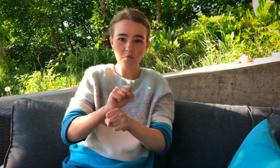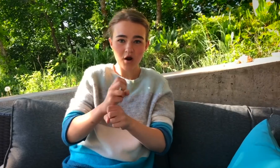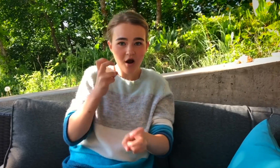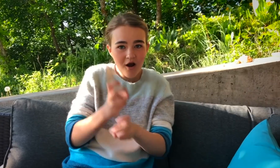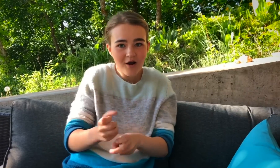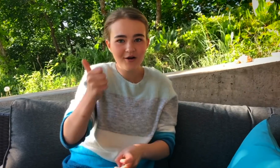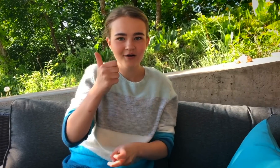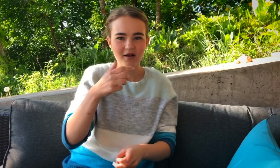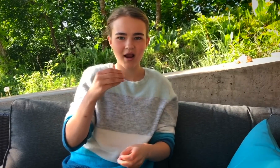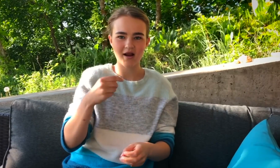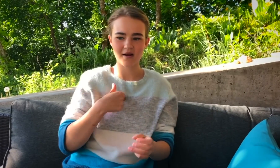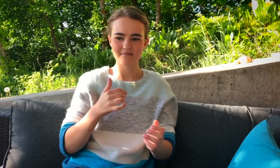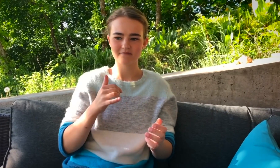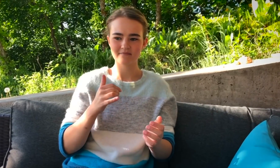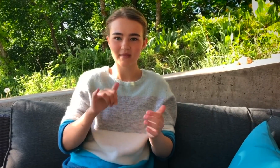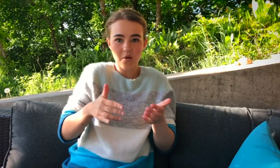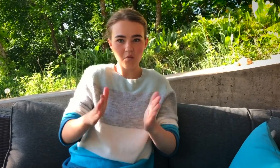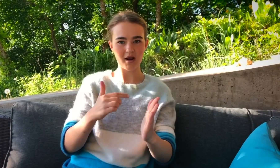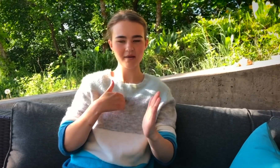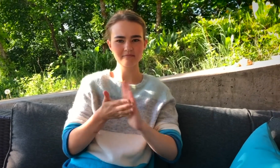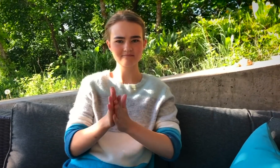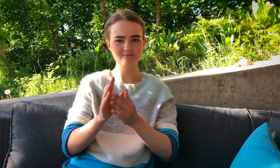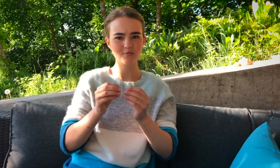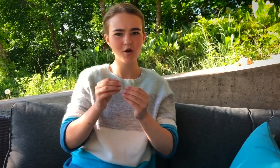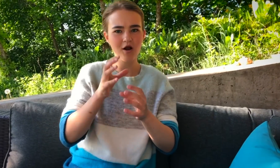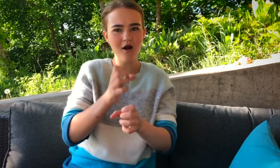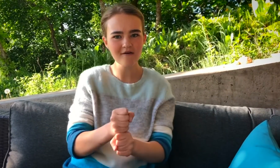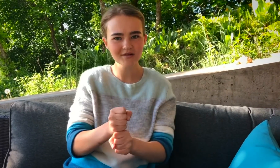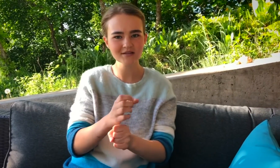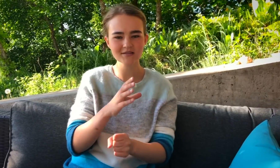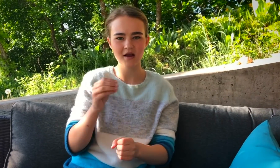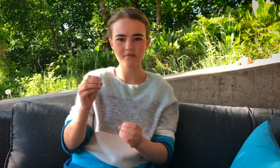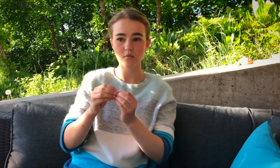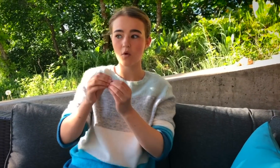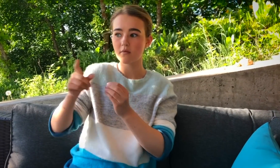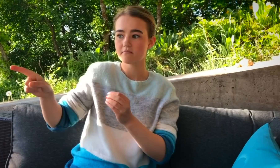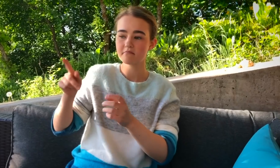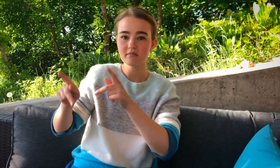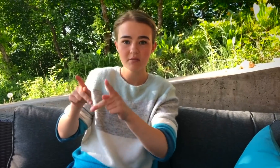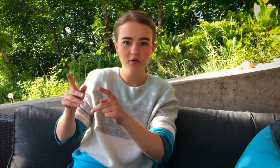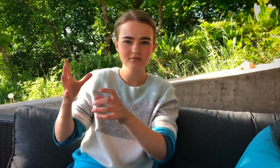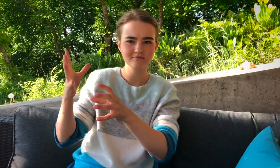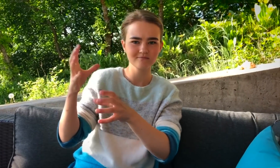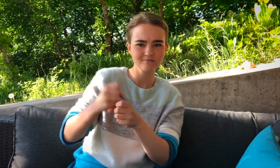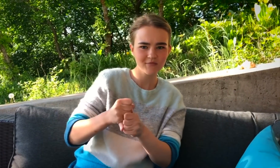I WORKED HARDER AND THAT GAVE ME CONFIDENCE. I MADE PEOPLE CONFIDENT IN ME.